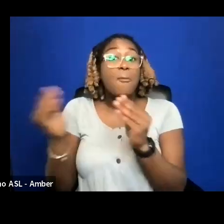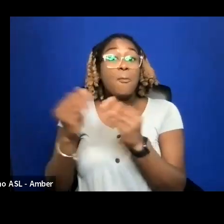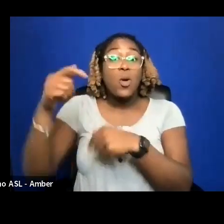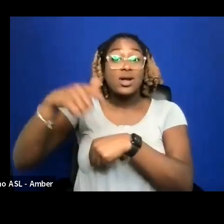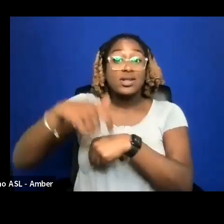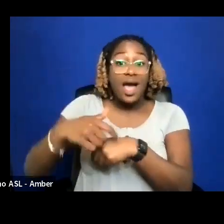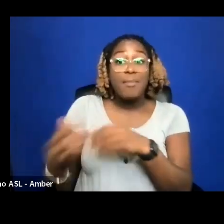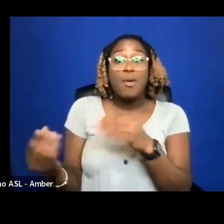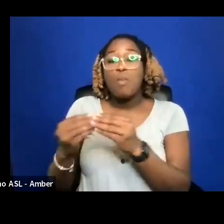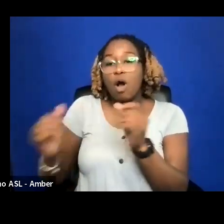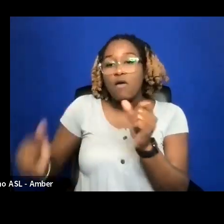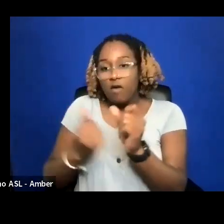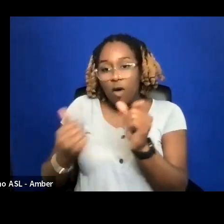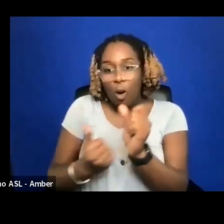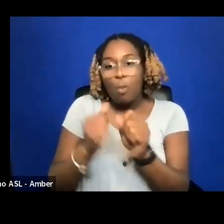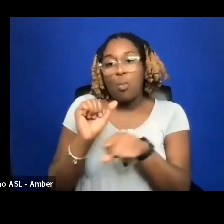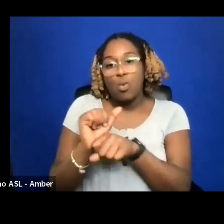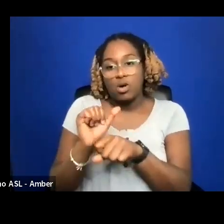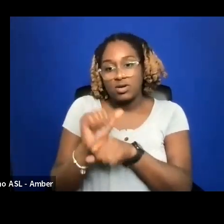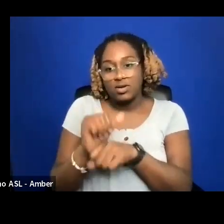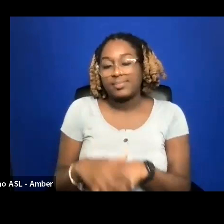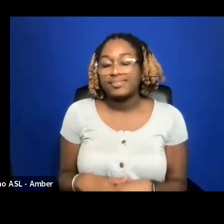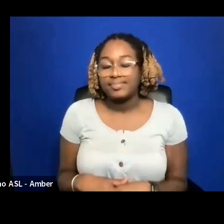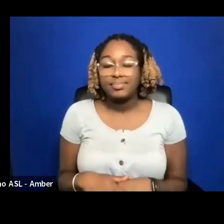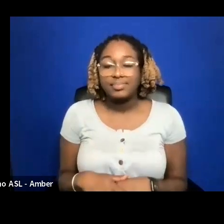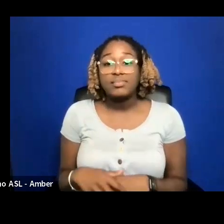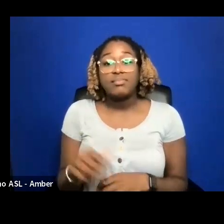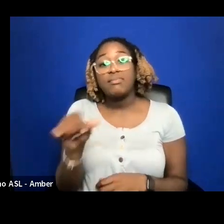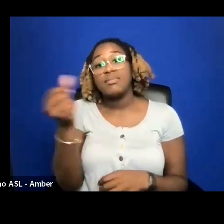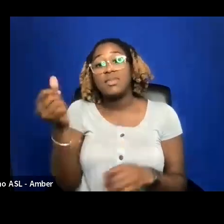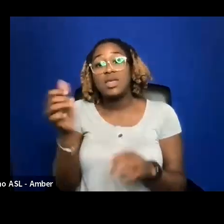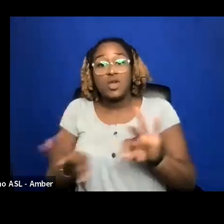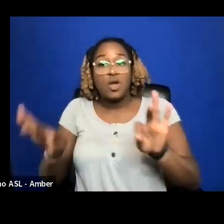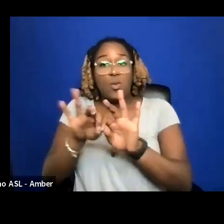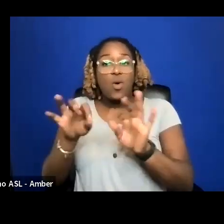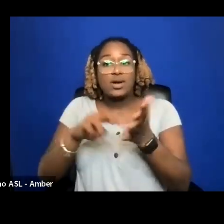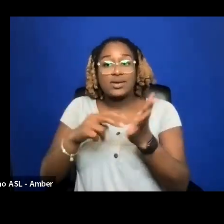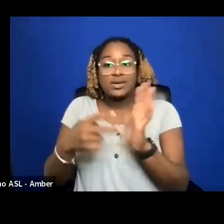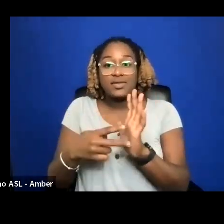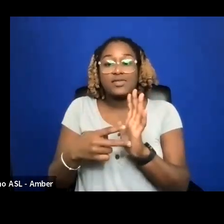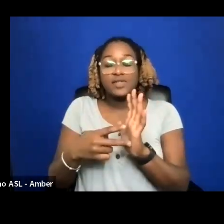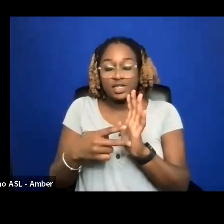ANOTHER IMPORTANT DEFINITION TO MAKE BEFORE PROCEEDING TO DISCUSS WORKING WITH COMPANIES IS TO